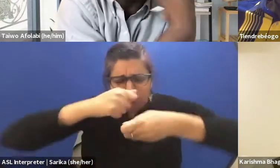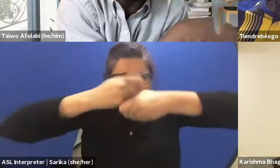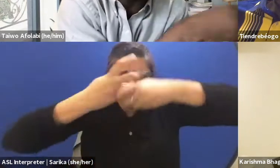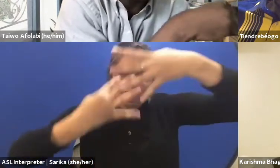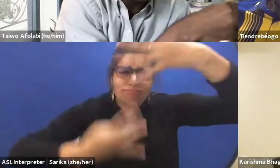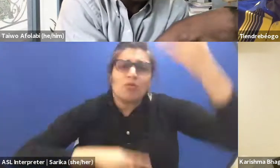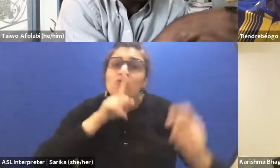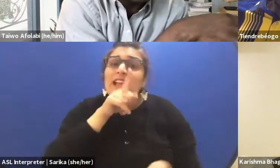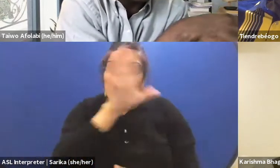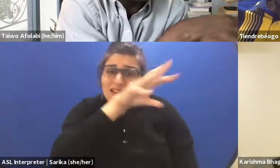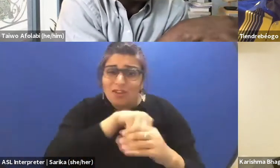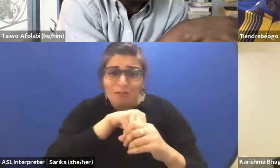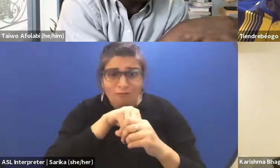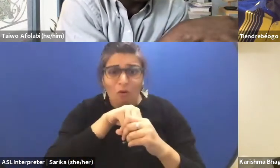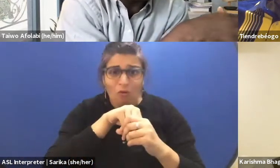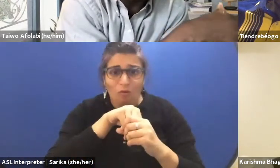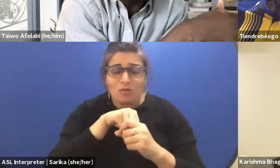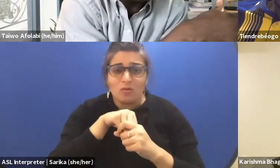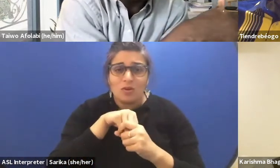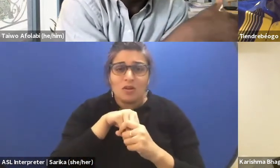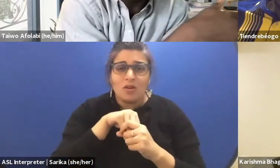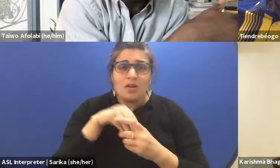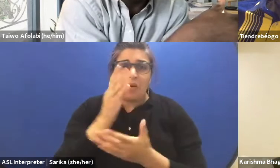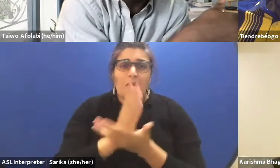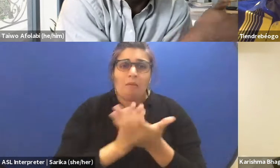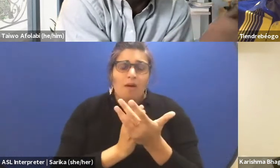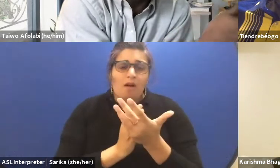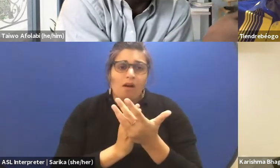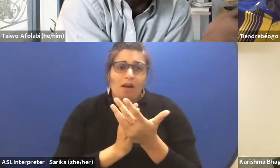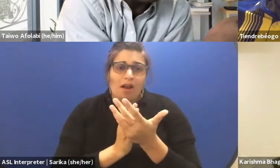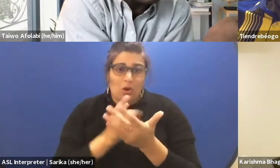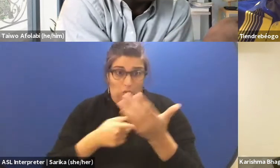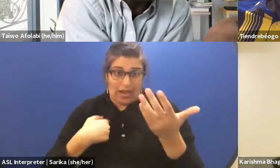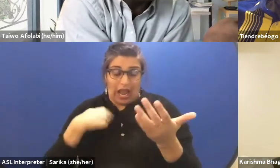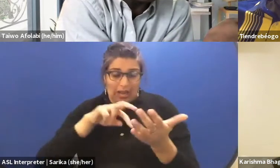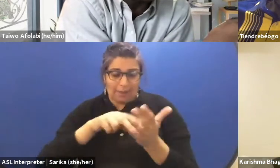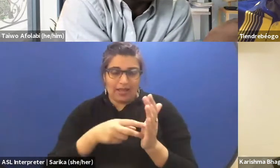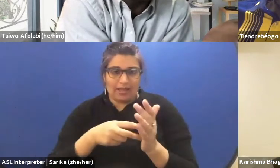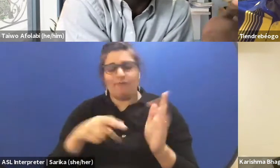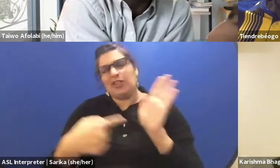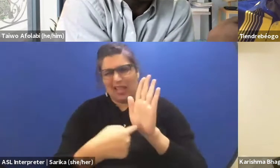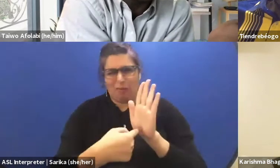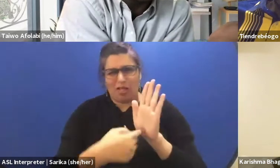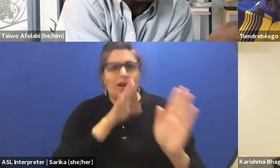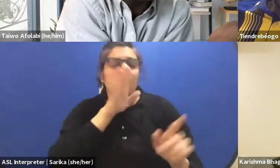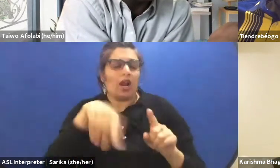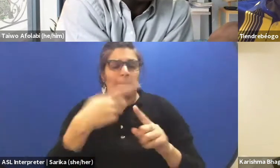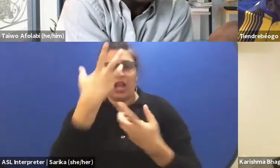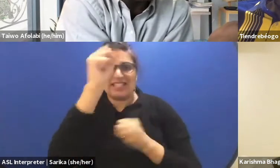And part of what I mean, for example, for me, when I'm talking about Decolonizing Dramaturgy is